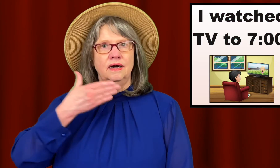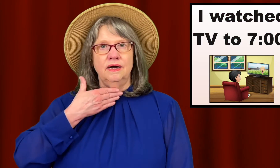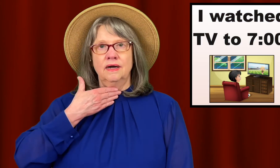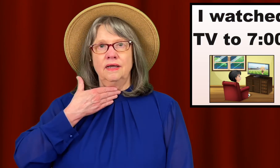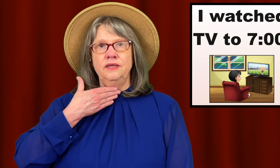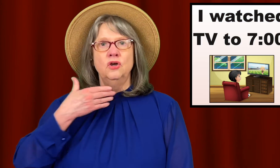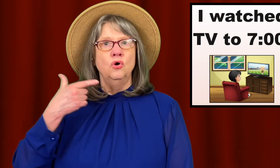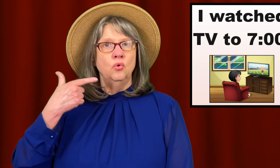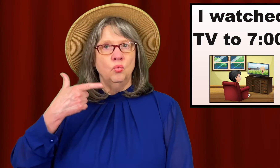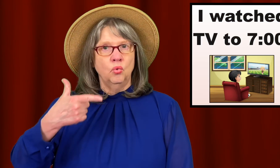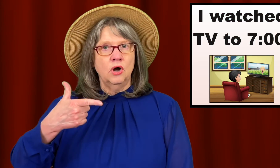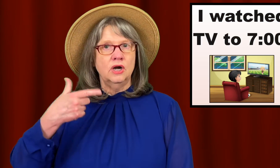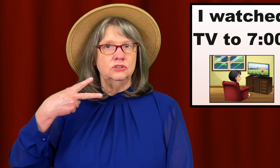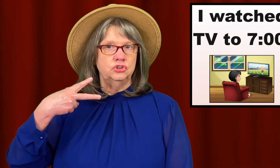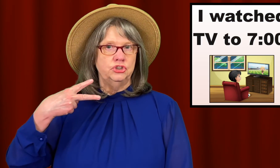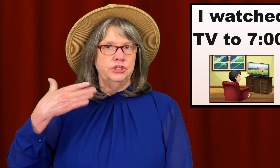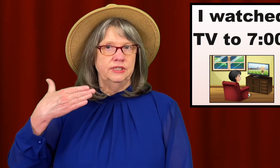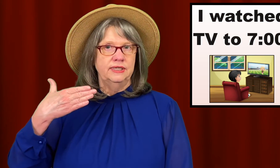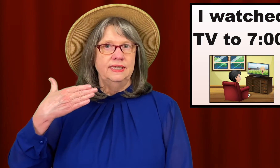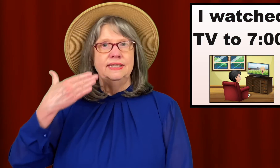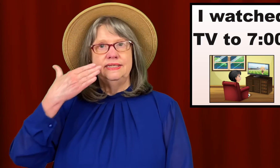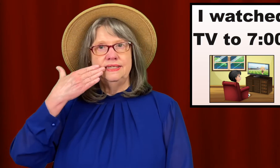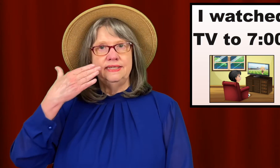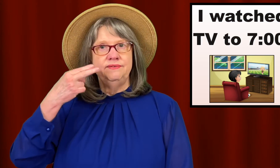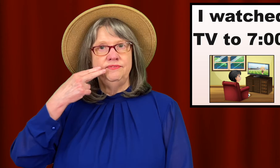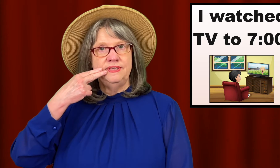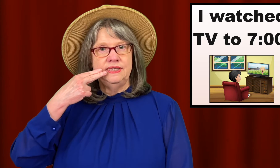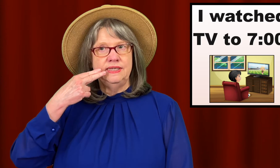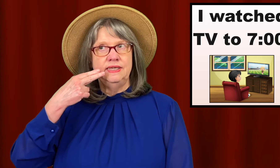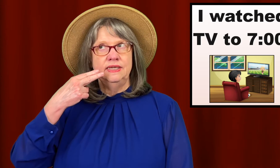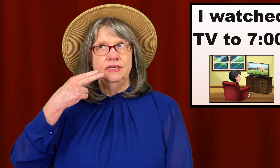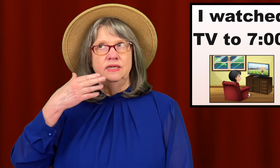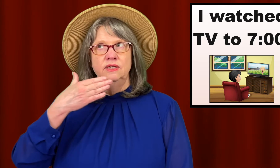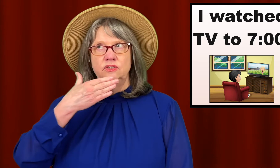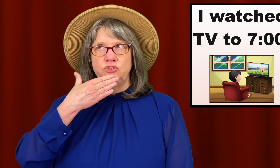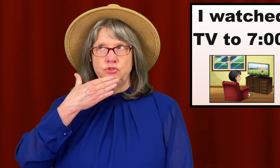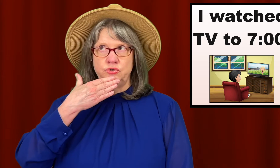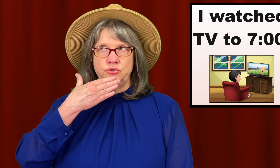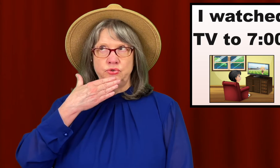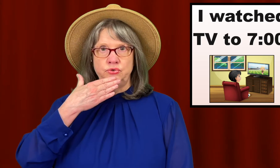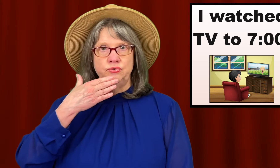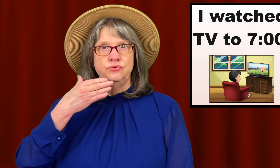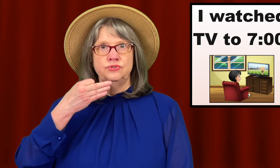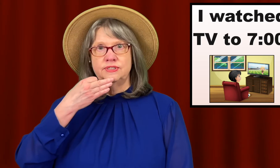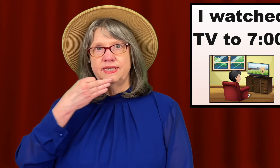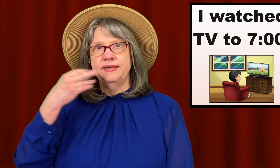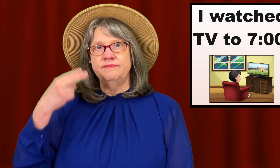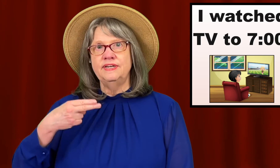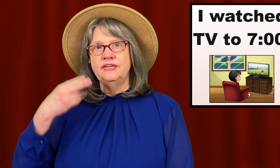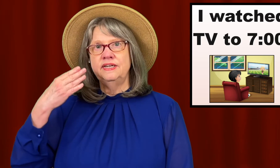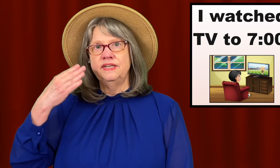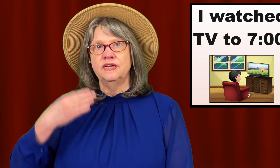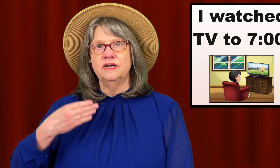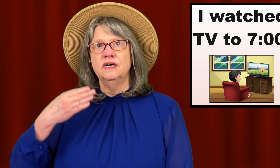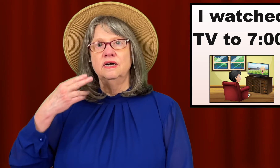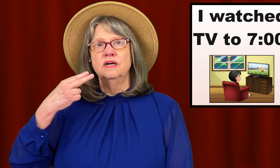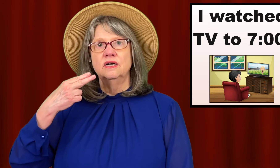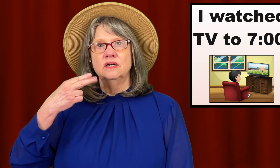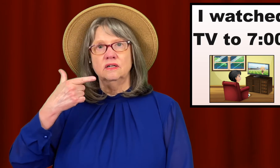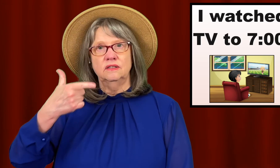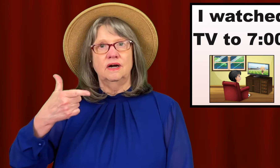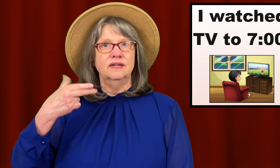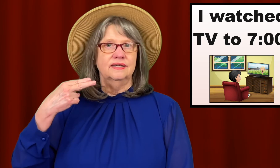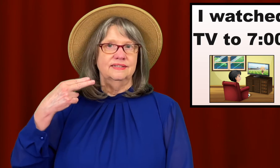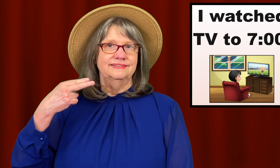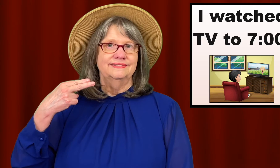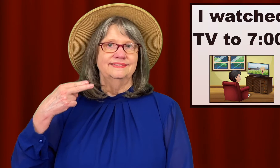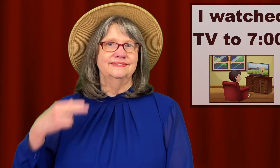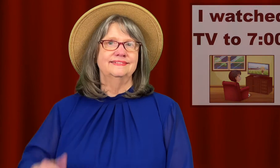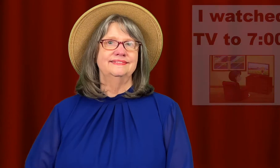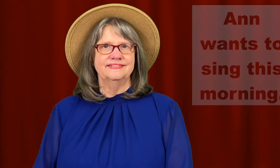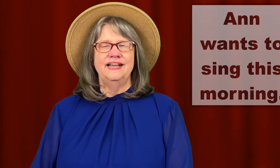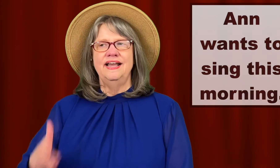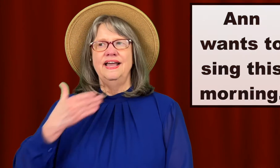I watched TV to seven clock.